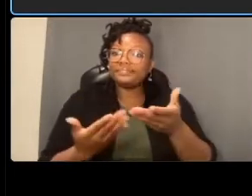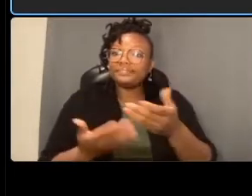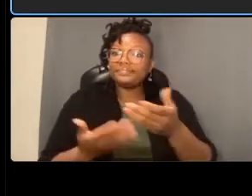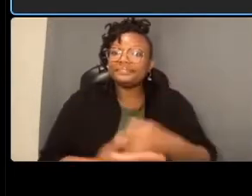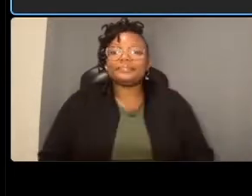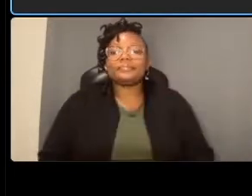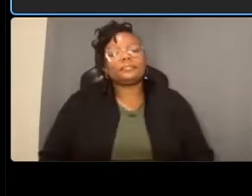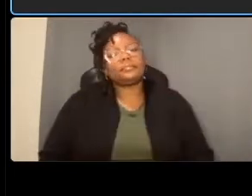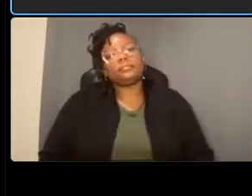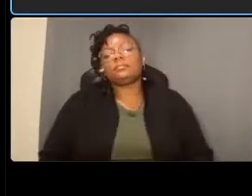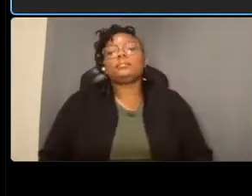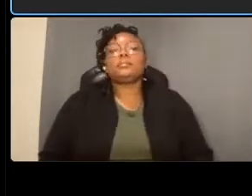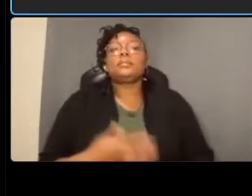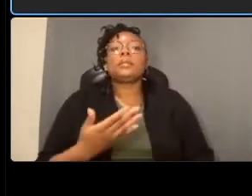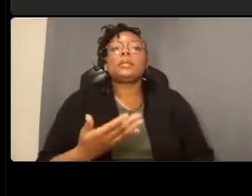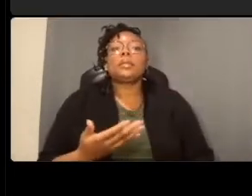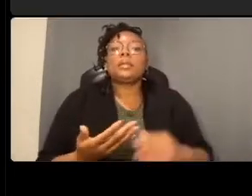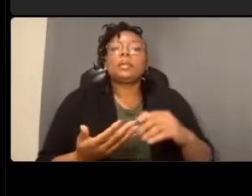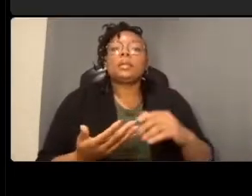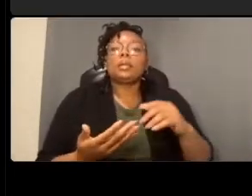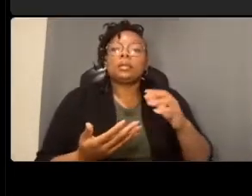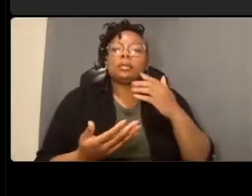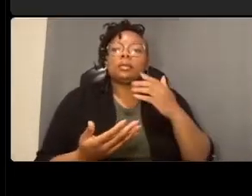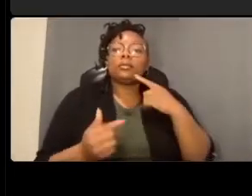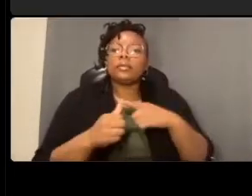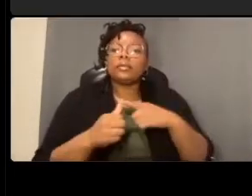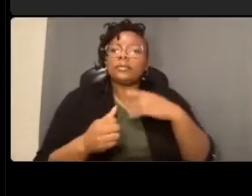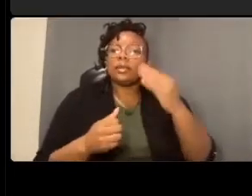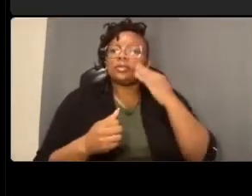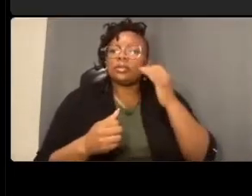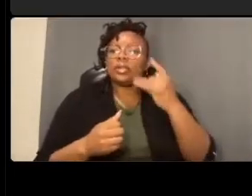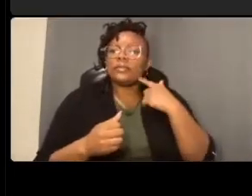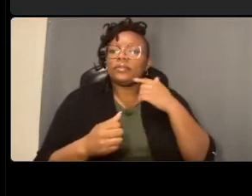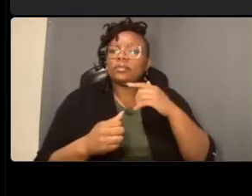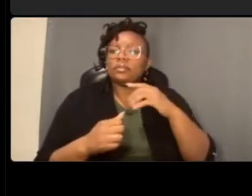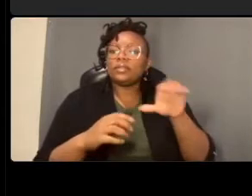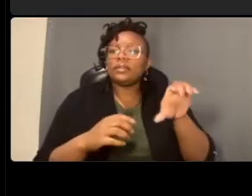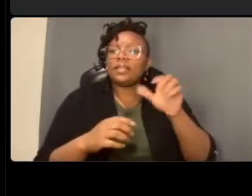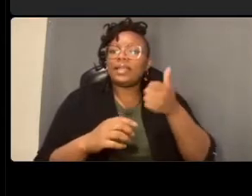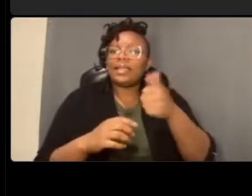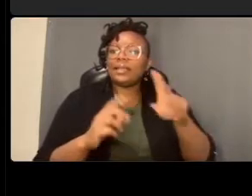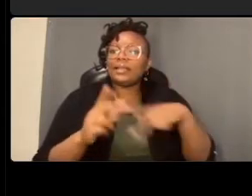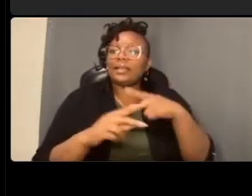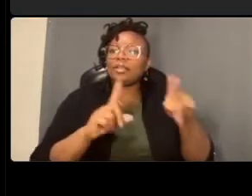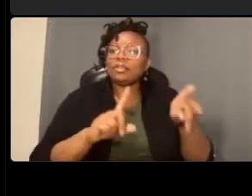to know first of all if you have done any kind of a survey of business members business owners whose